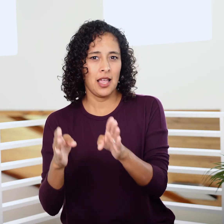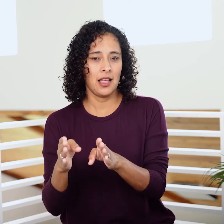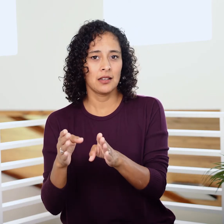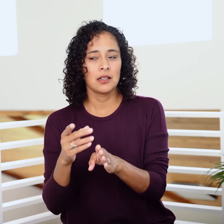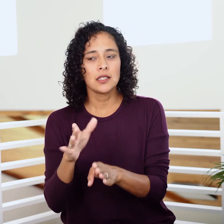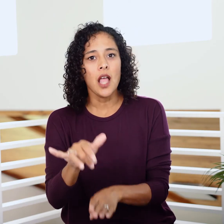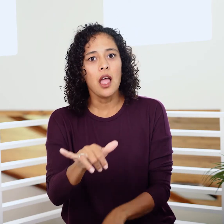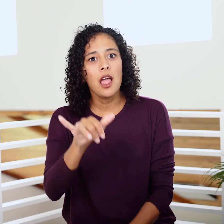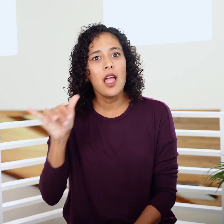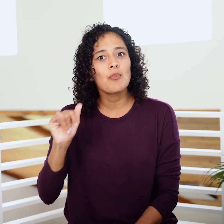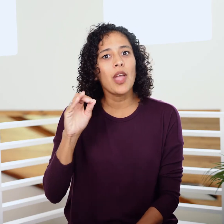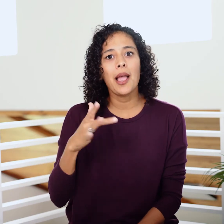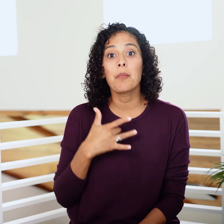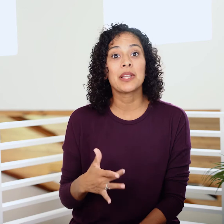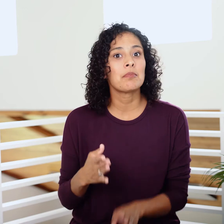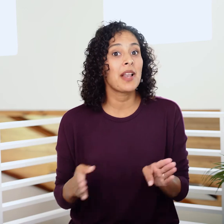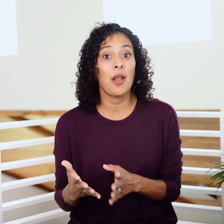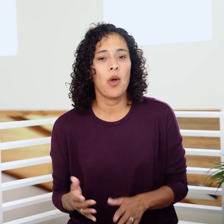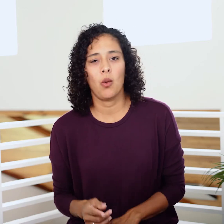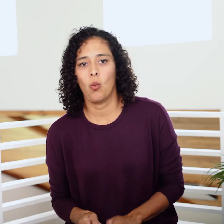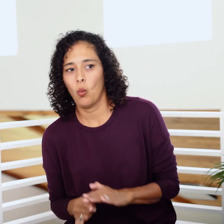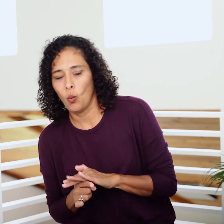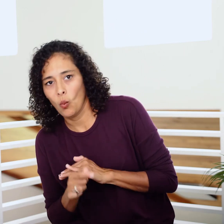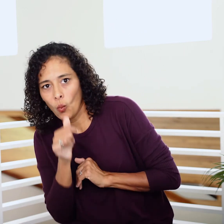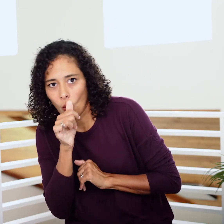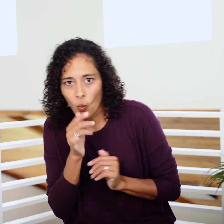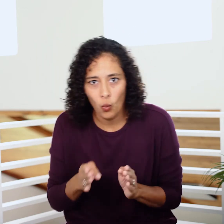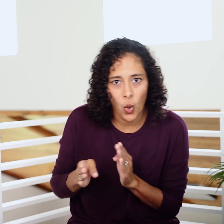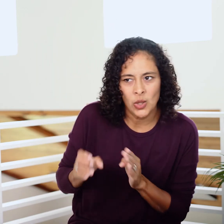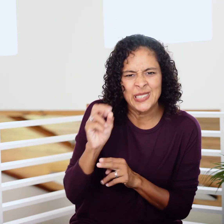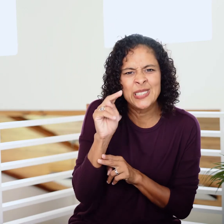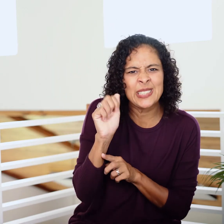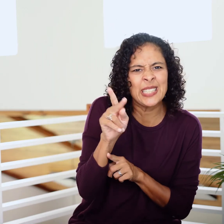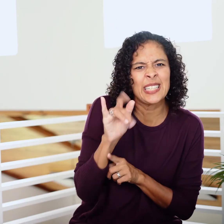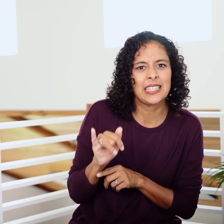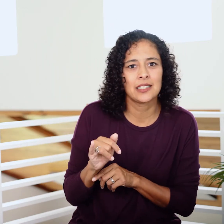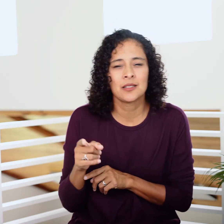They do it in much the same way Jacob makes plans— which is to say, sneakily.